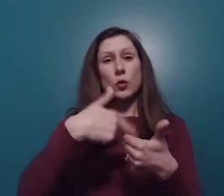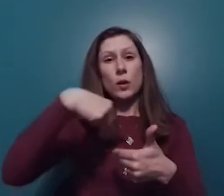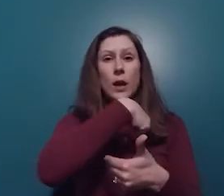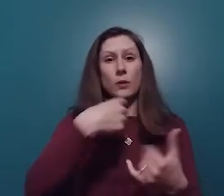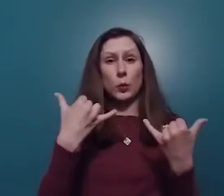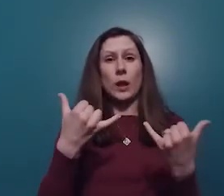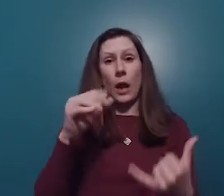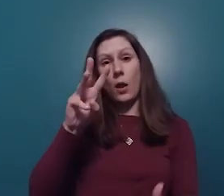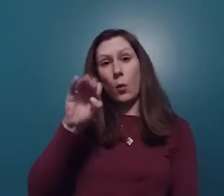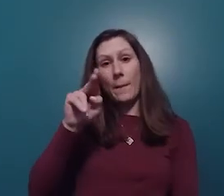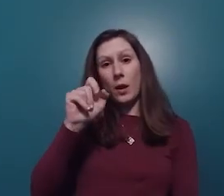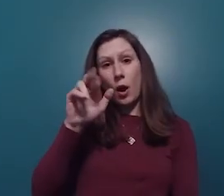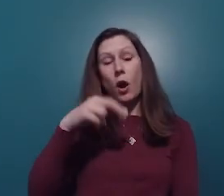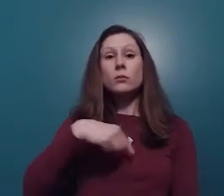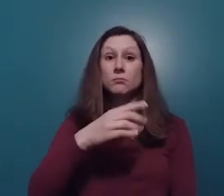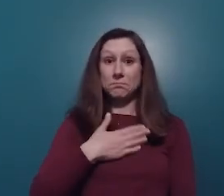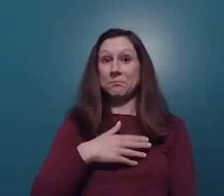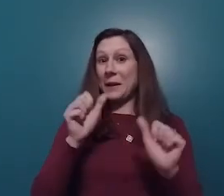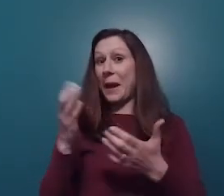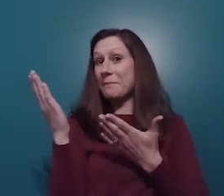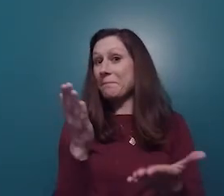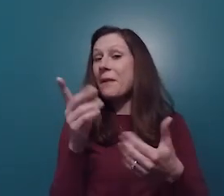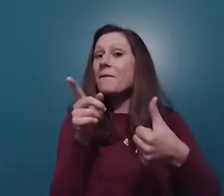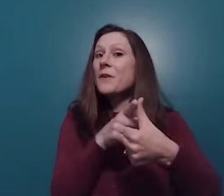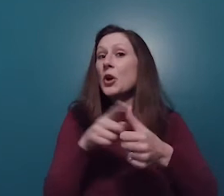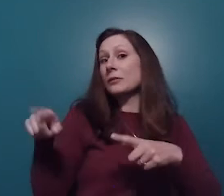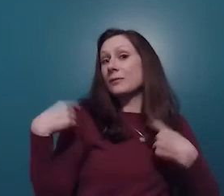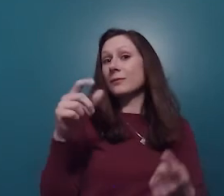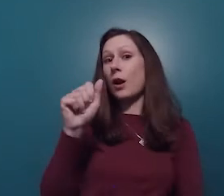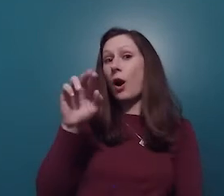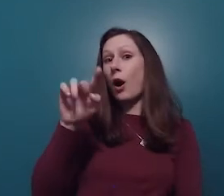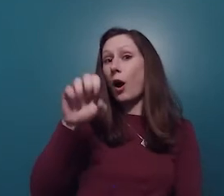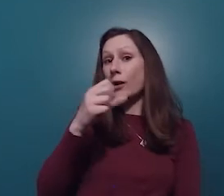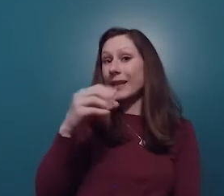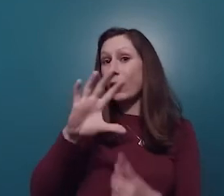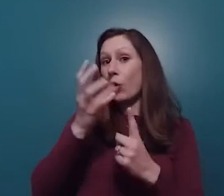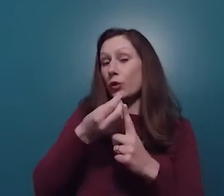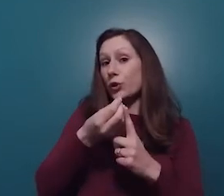Magan: Thank you for joining us today for this webinar. We're happy to be able to bring you the first ever Arts and Culture